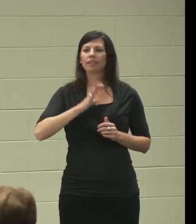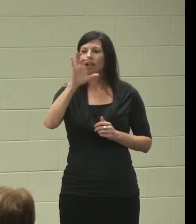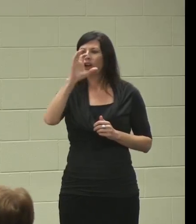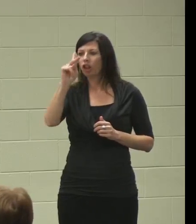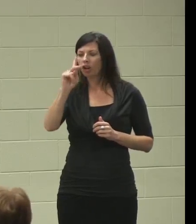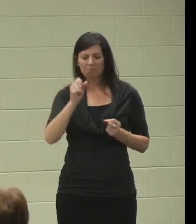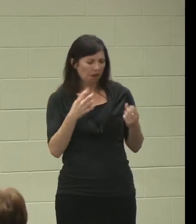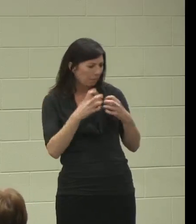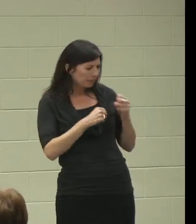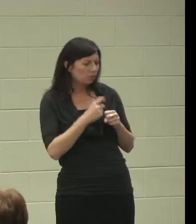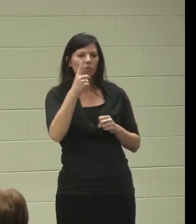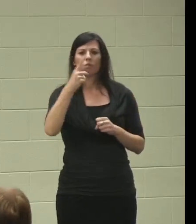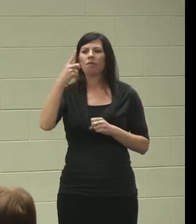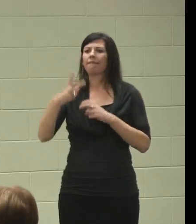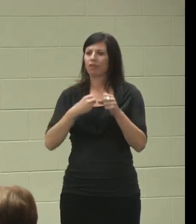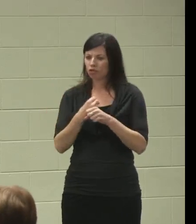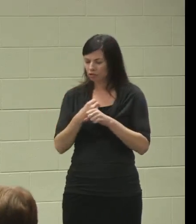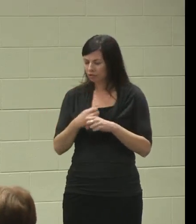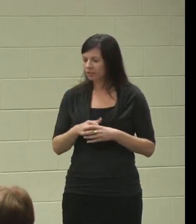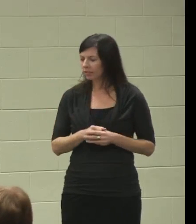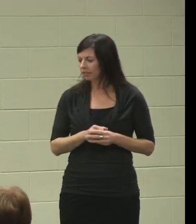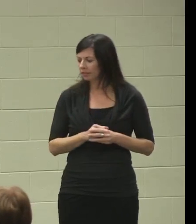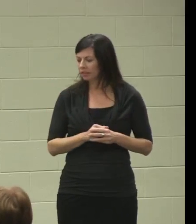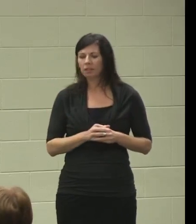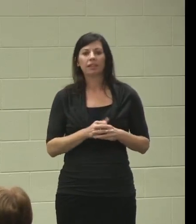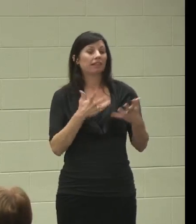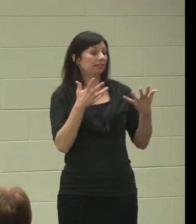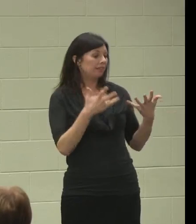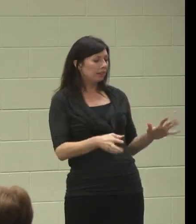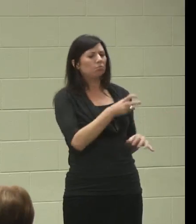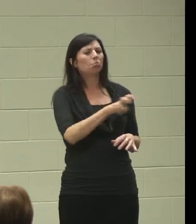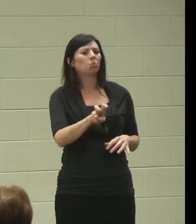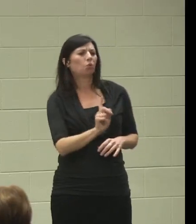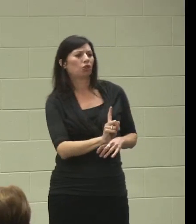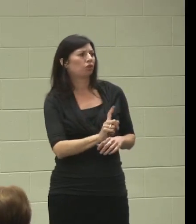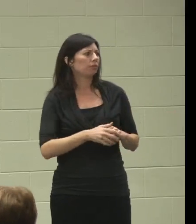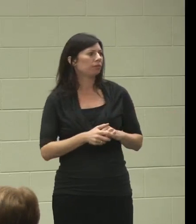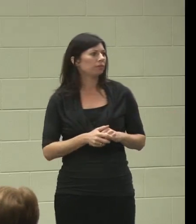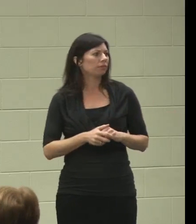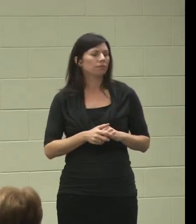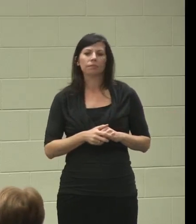"A year and a half." OK and then where was the next place they brought you to? "Touch Math."